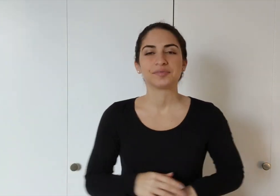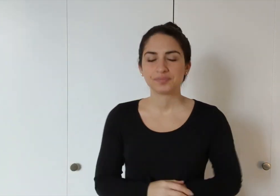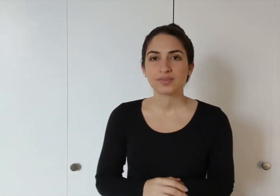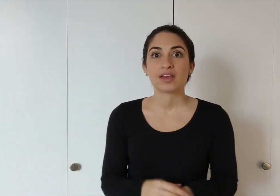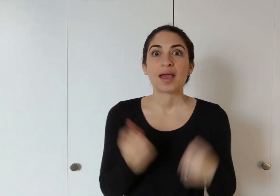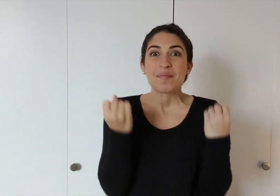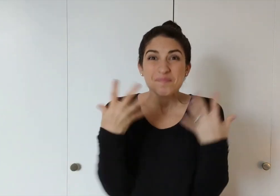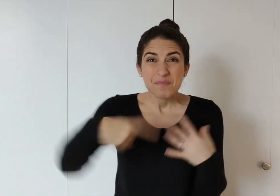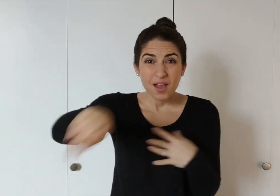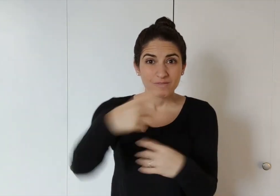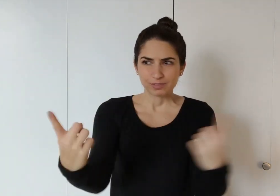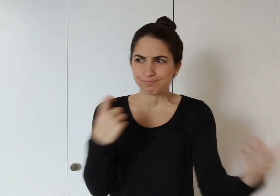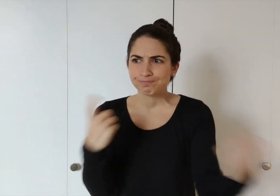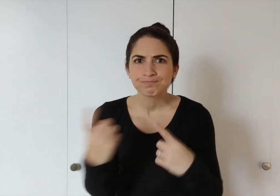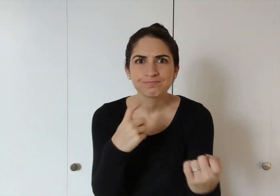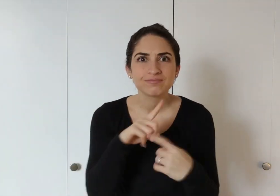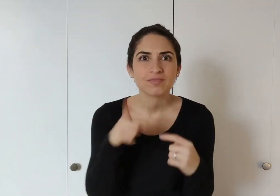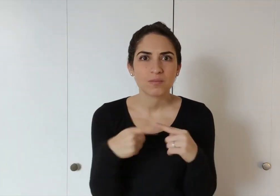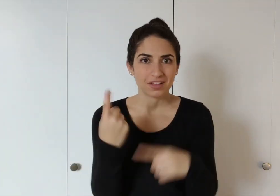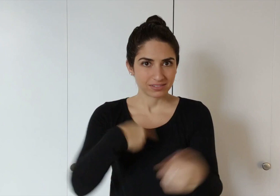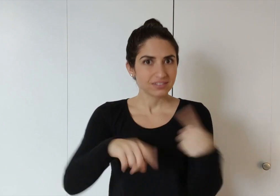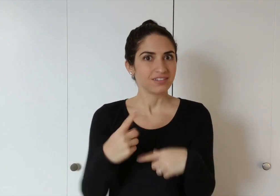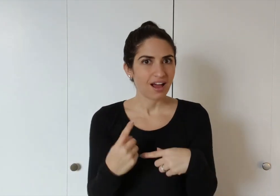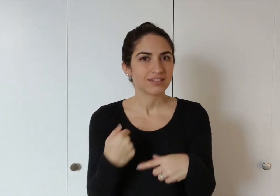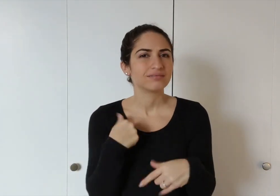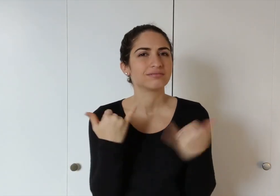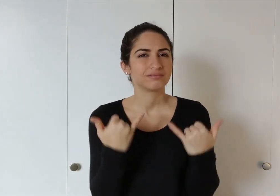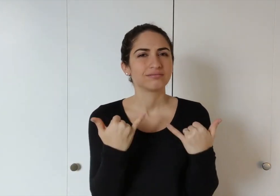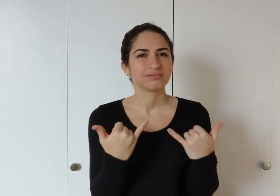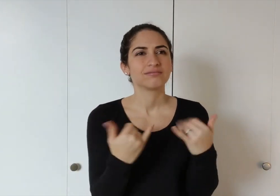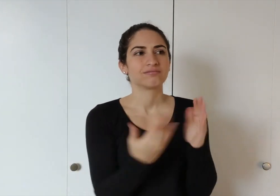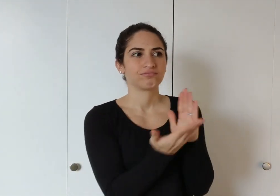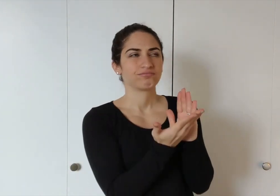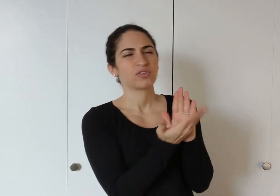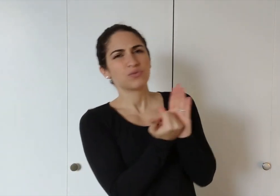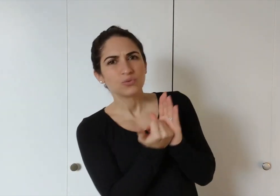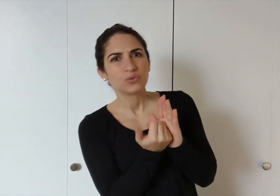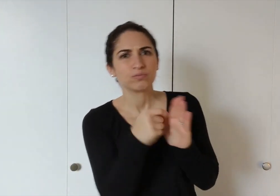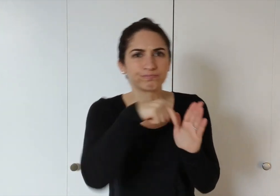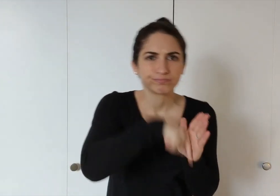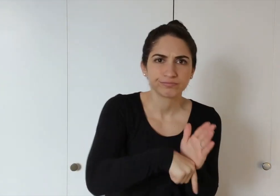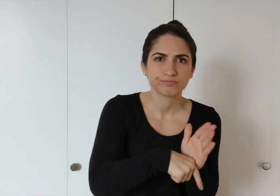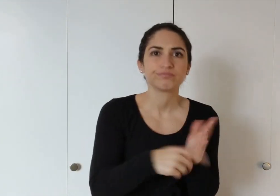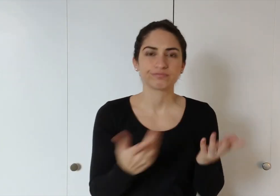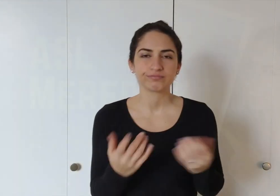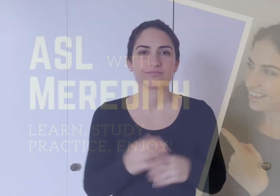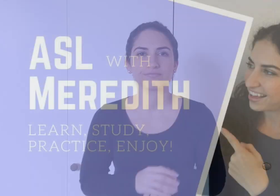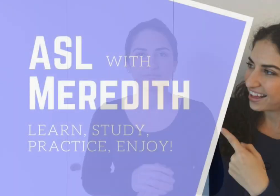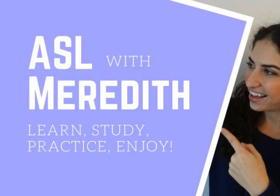Many of you asked me about the sign, so today I'm going to review more in depth